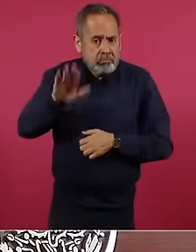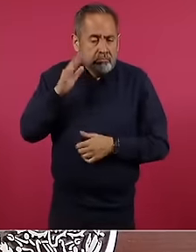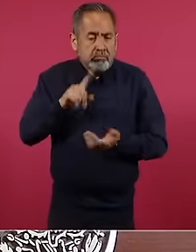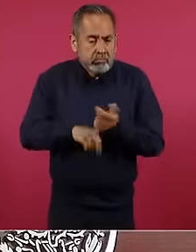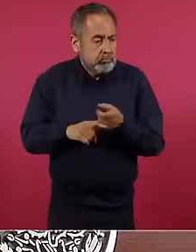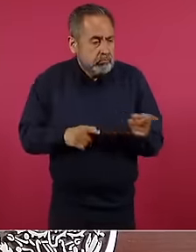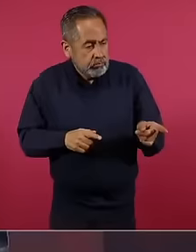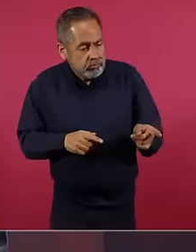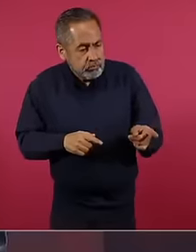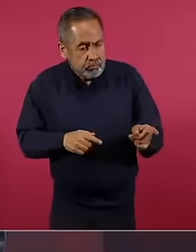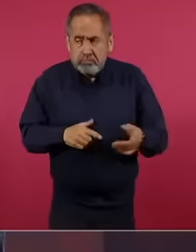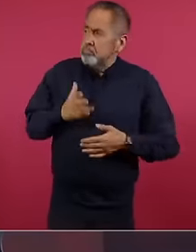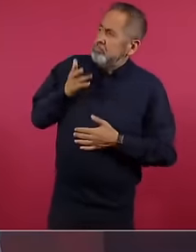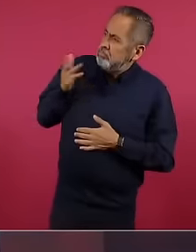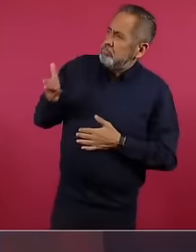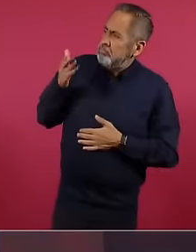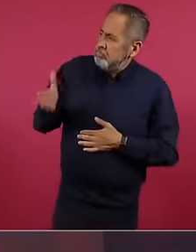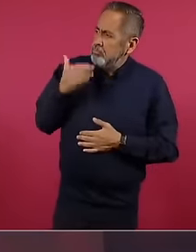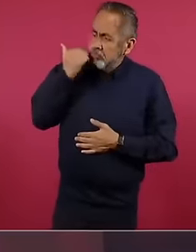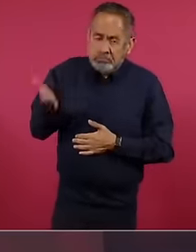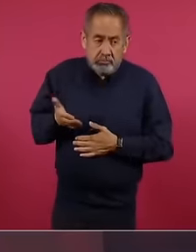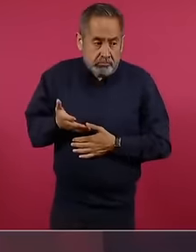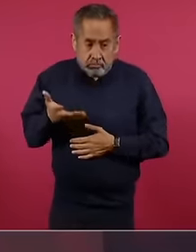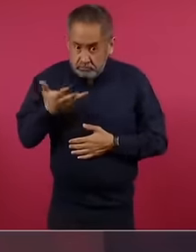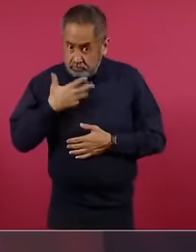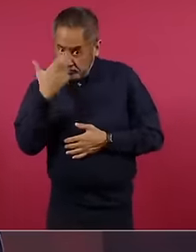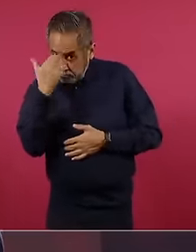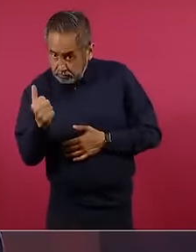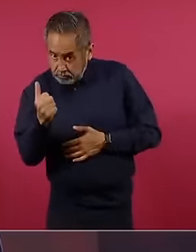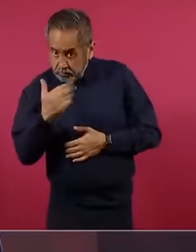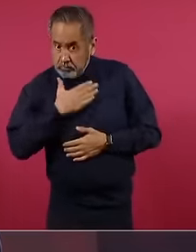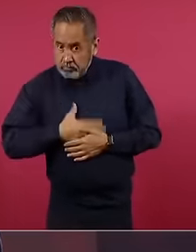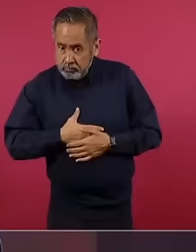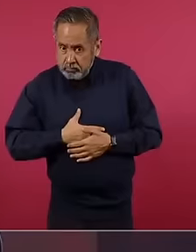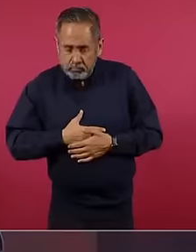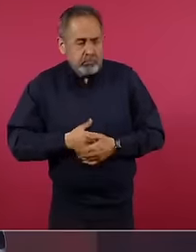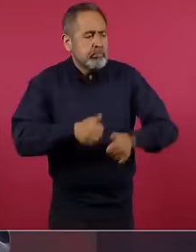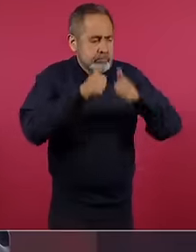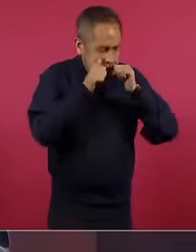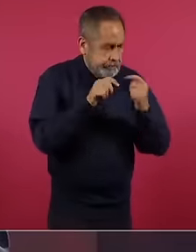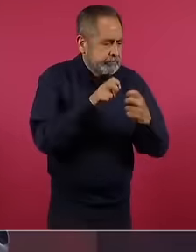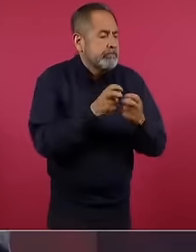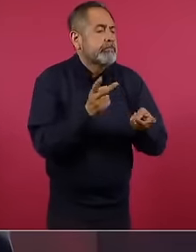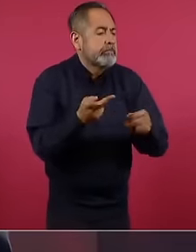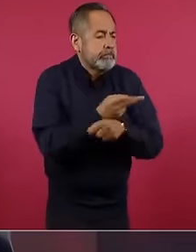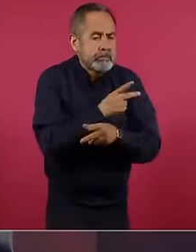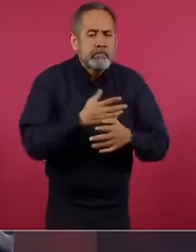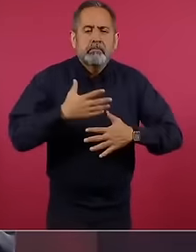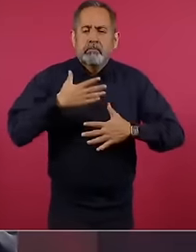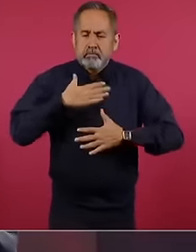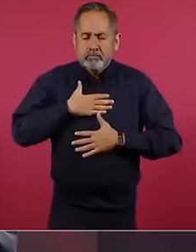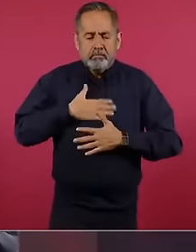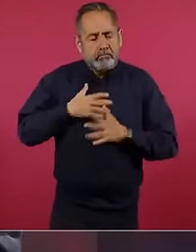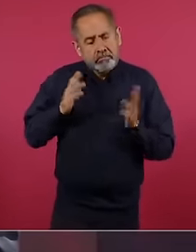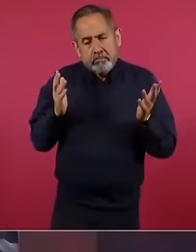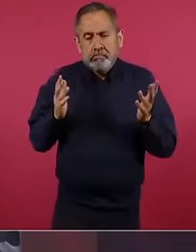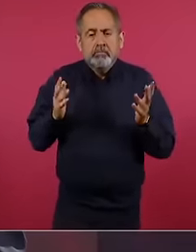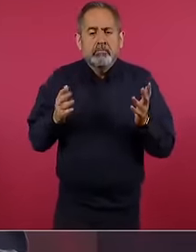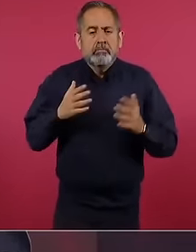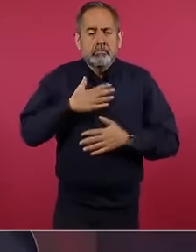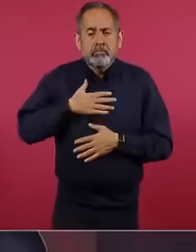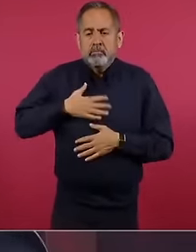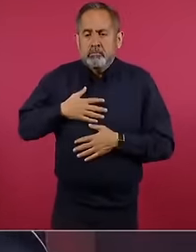they are requesting we serve them We are the people, we are like